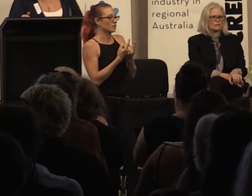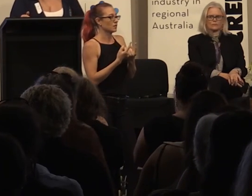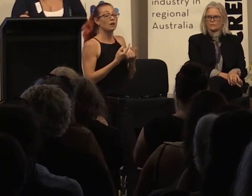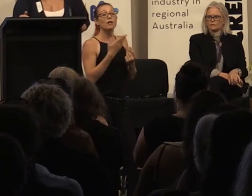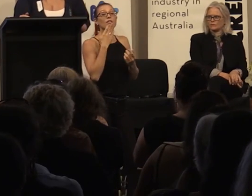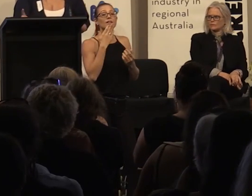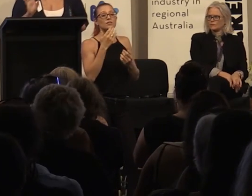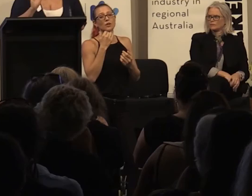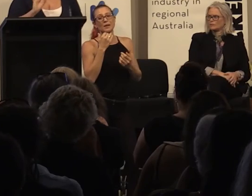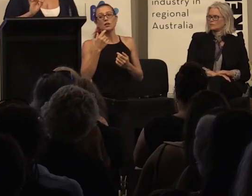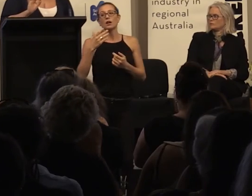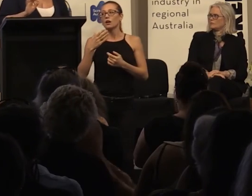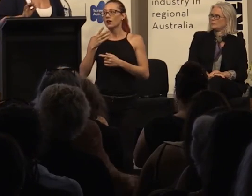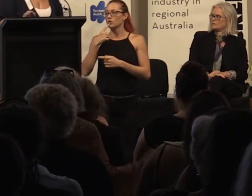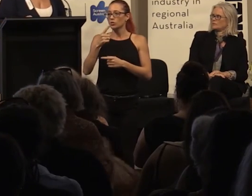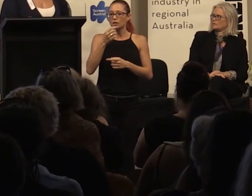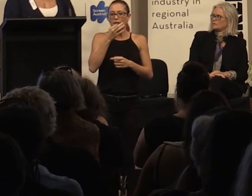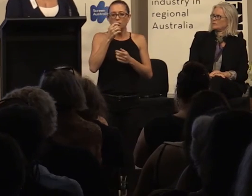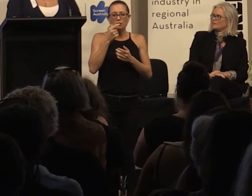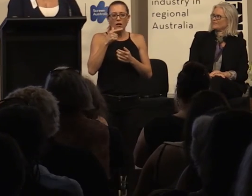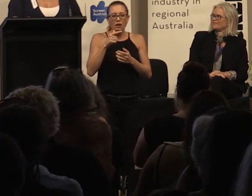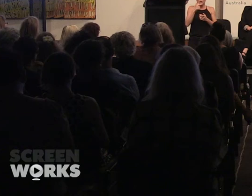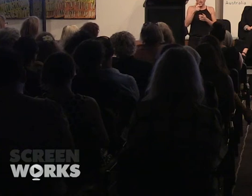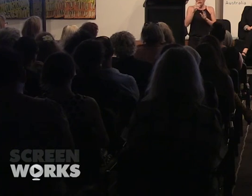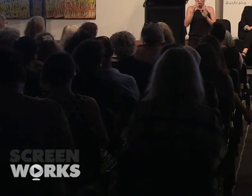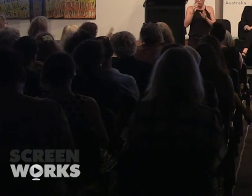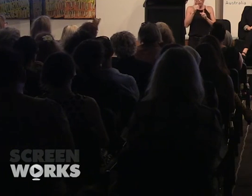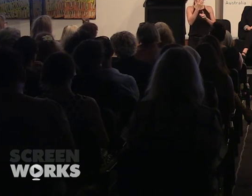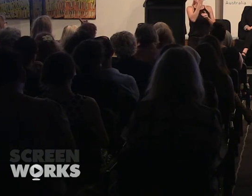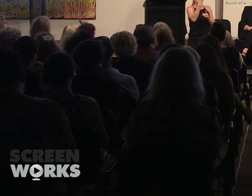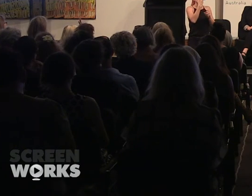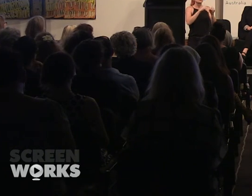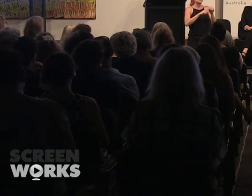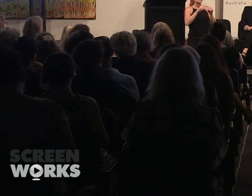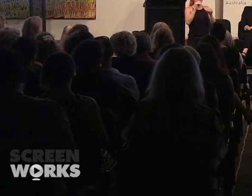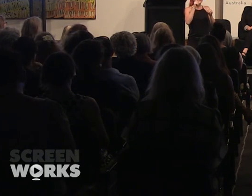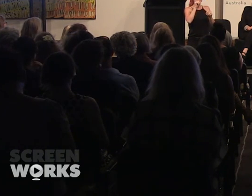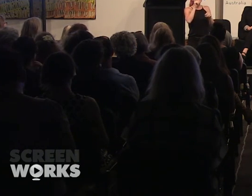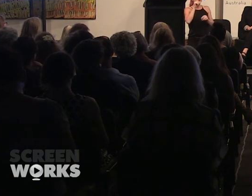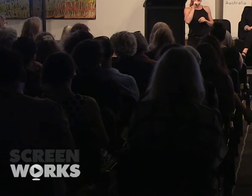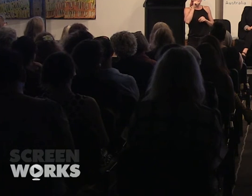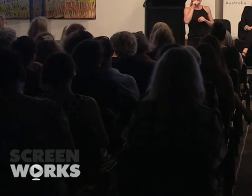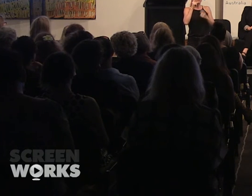Thanks very much. I told you a small fib, we do have one question from the Twitterverse which is for Screen Australia. This is very exciting and technological.